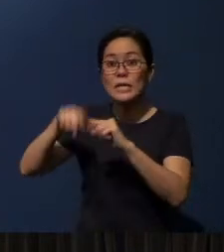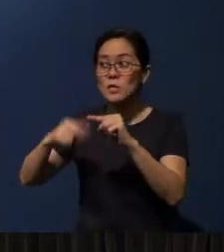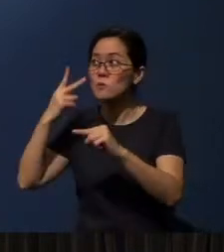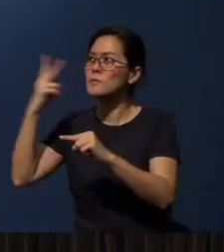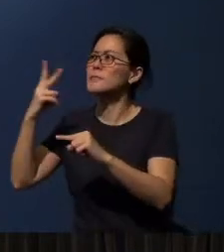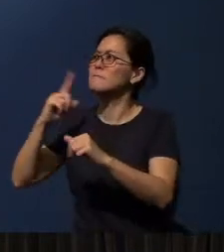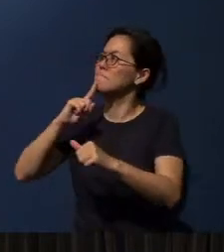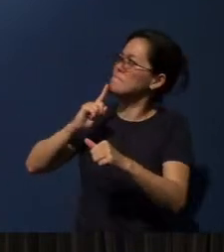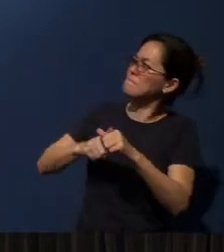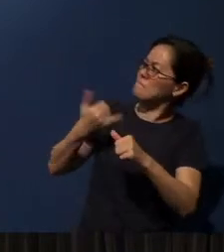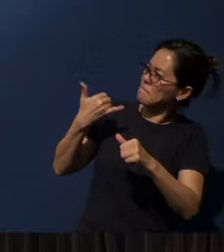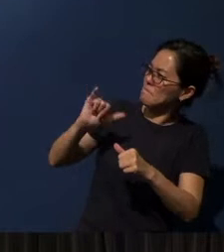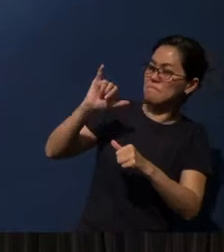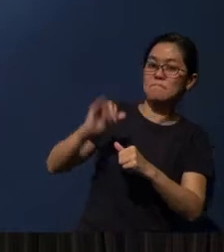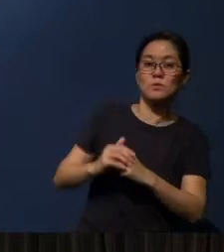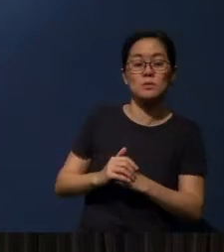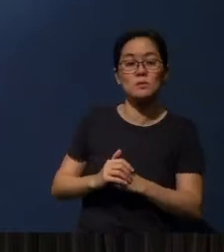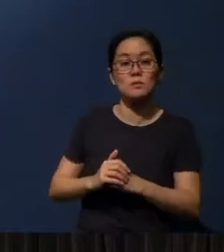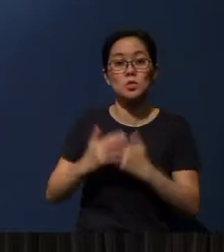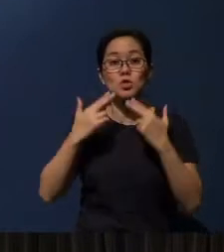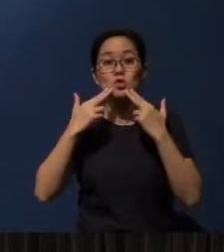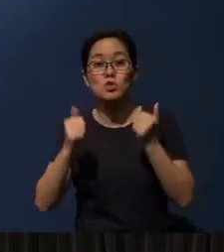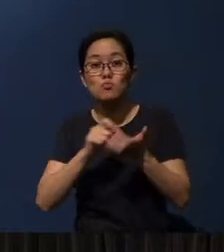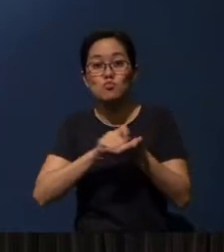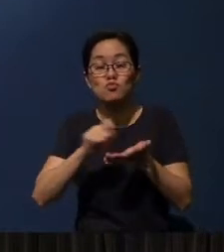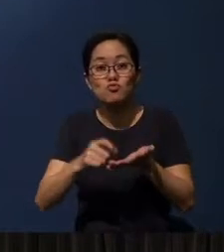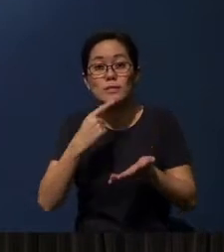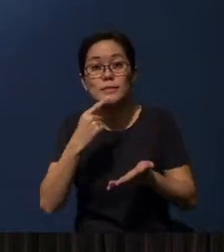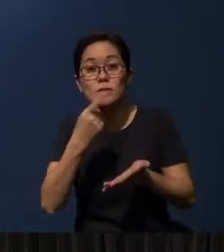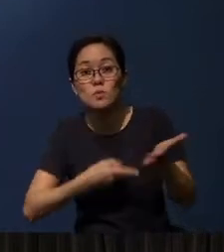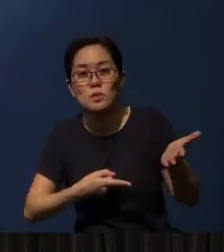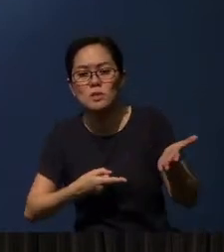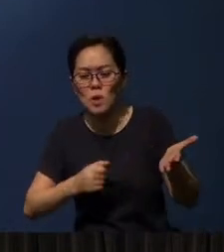And the writer of Hebrews is telling us all these,